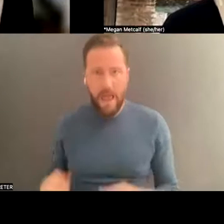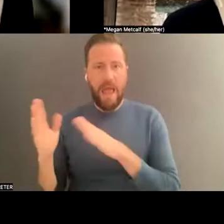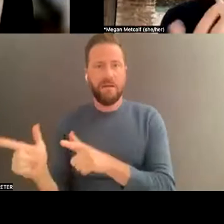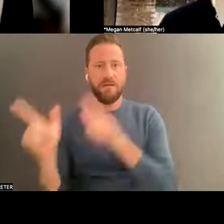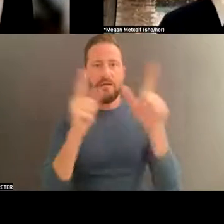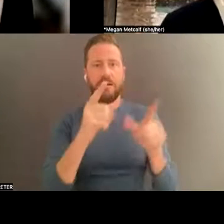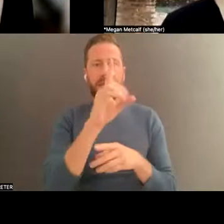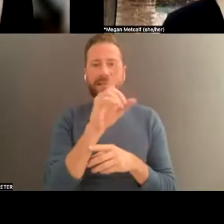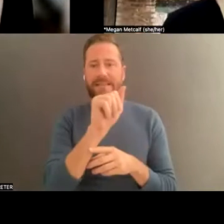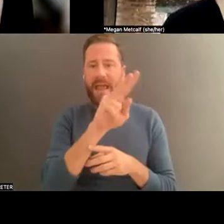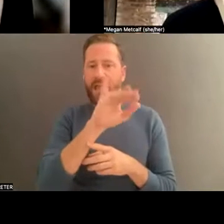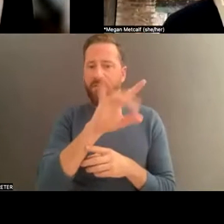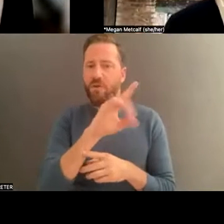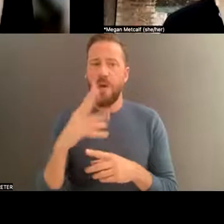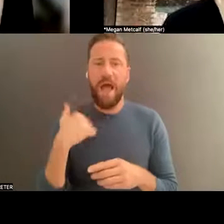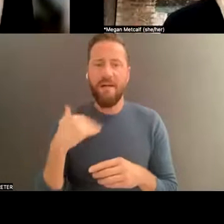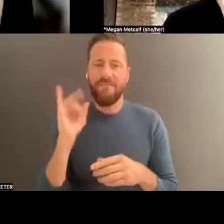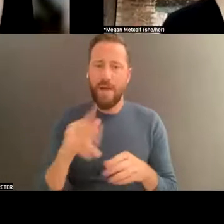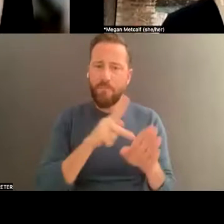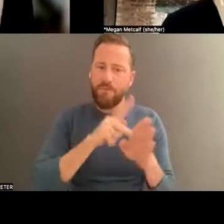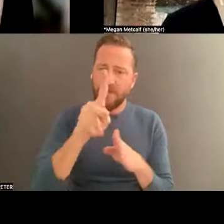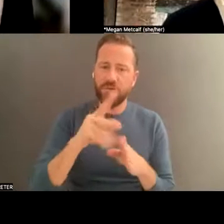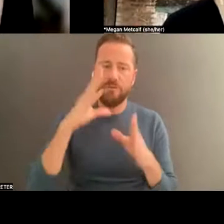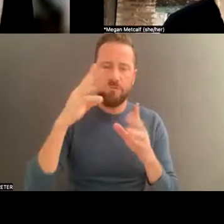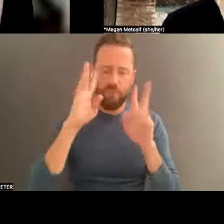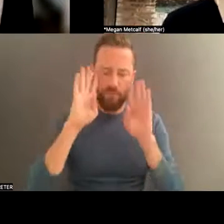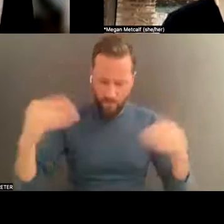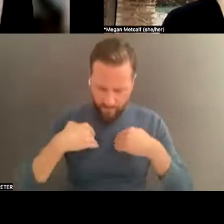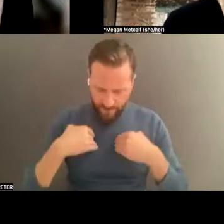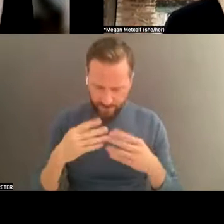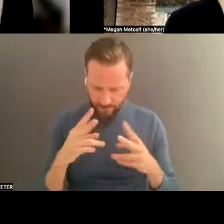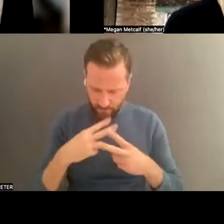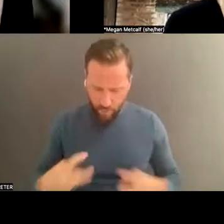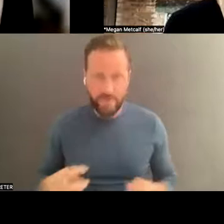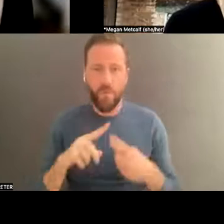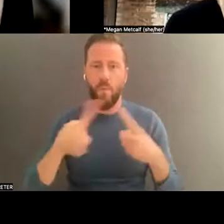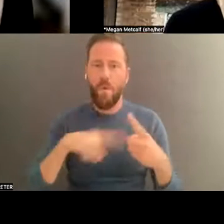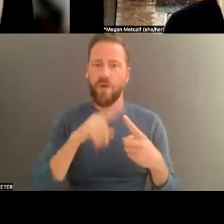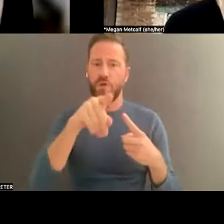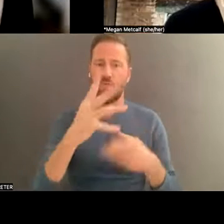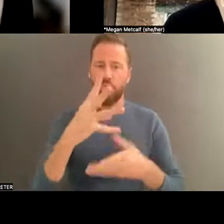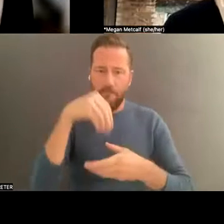you've been involved, it sounds like, when you've been involved with